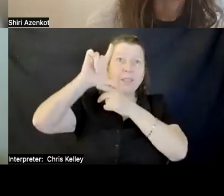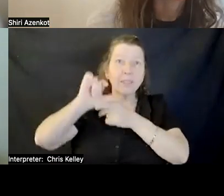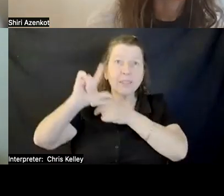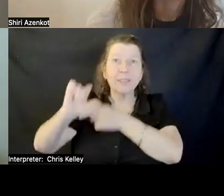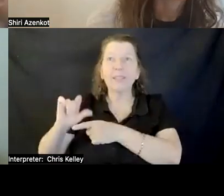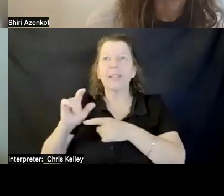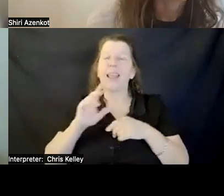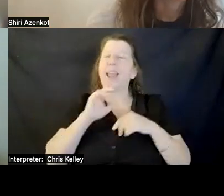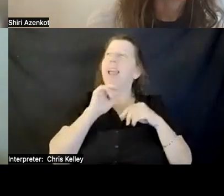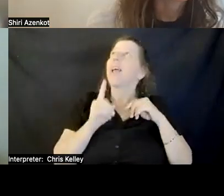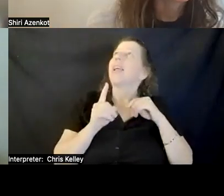GROUP THAT IS WORKING ON